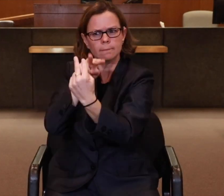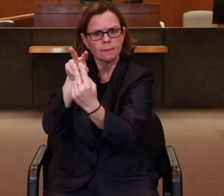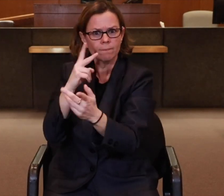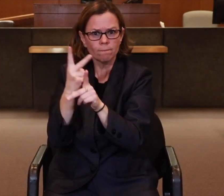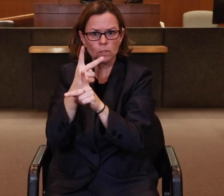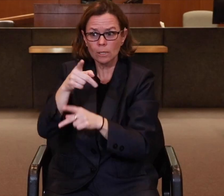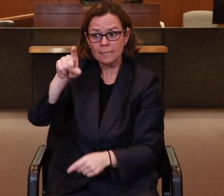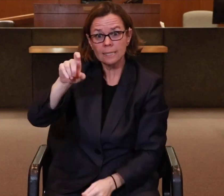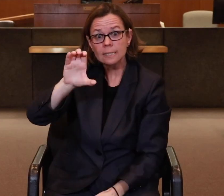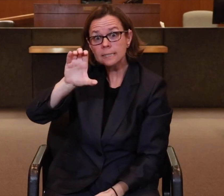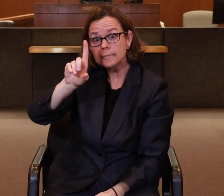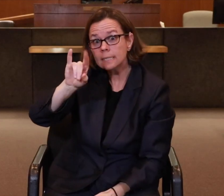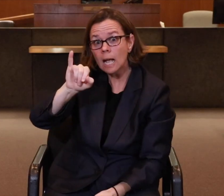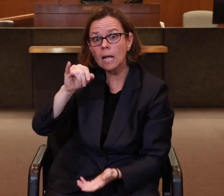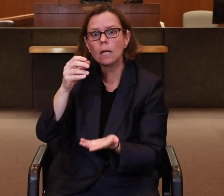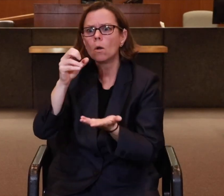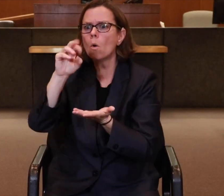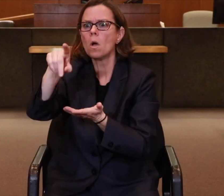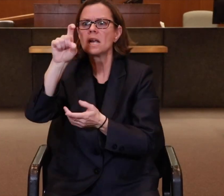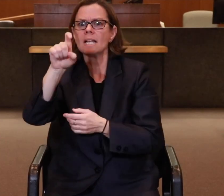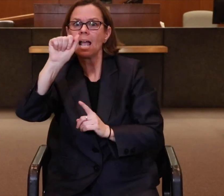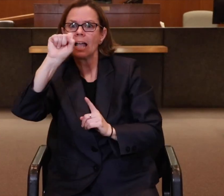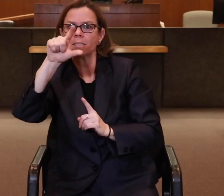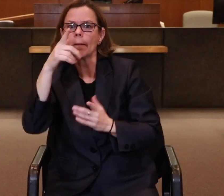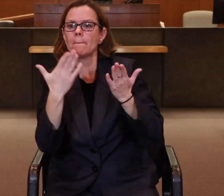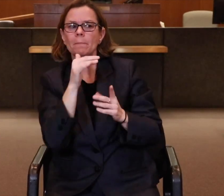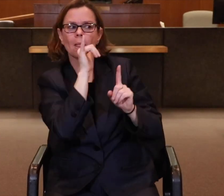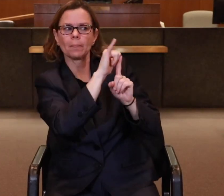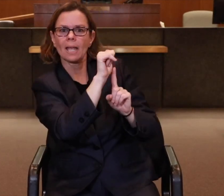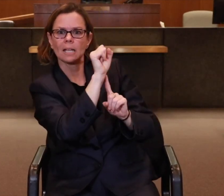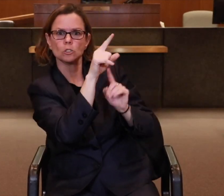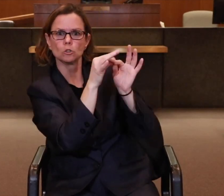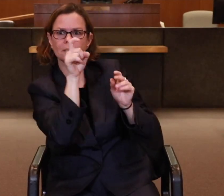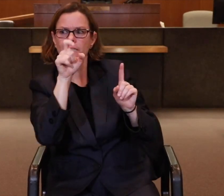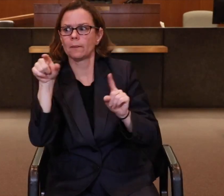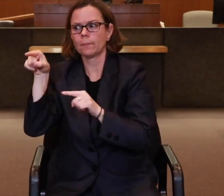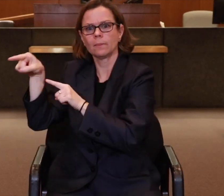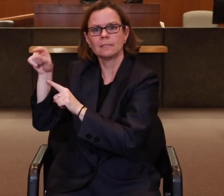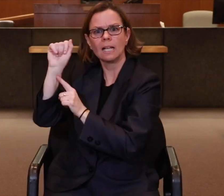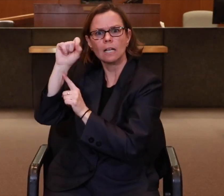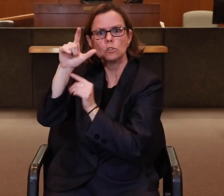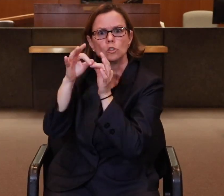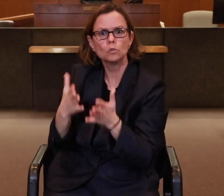This means I will determine if they need a CDI or an ASL interpreter.